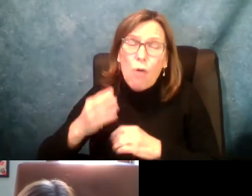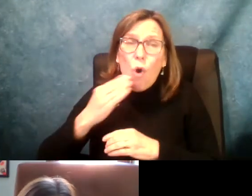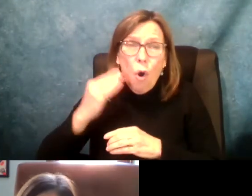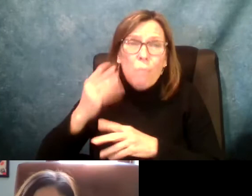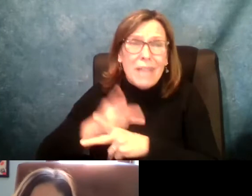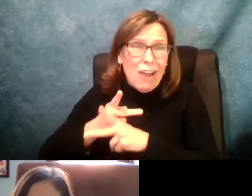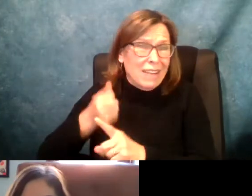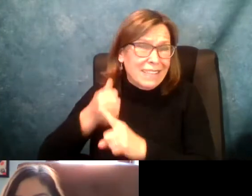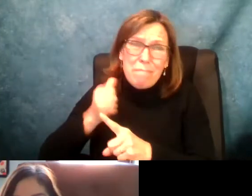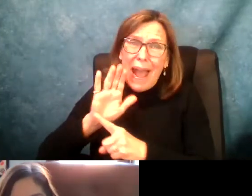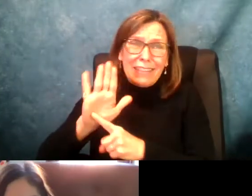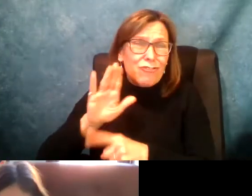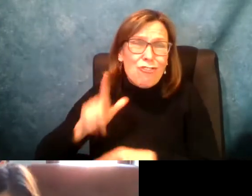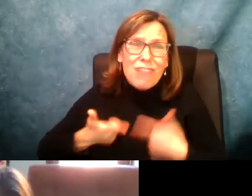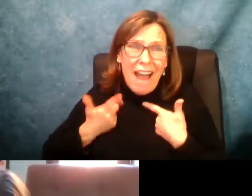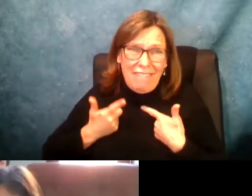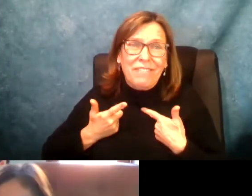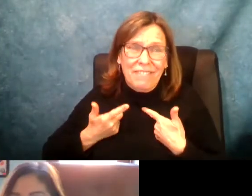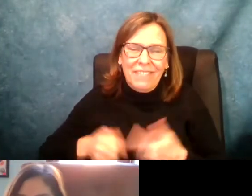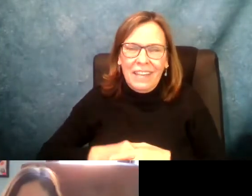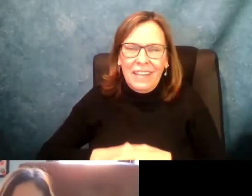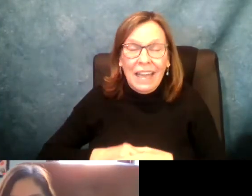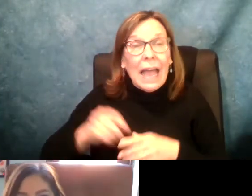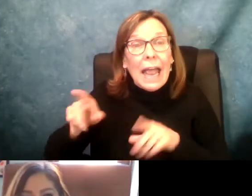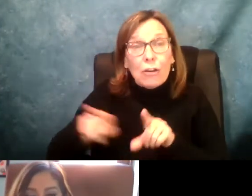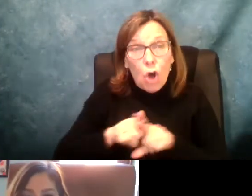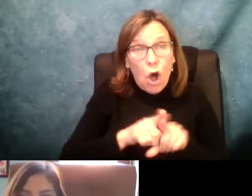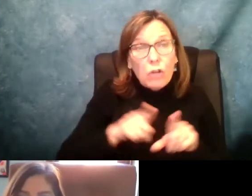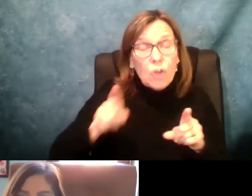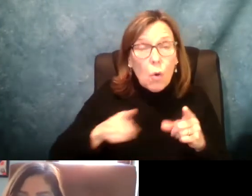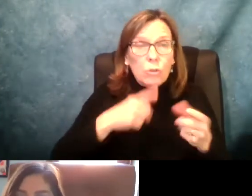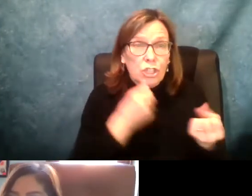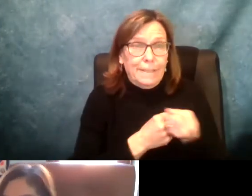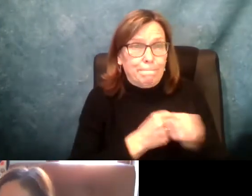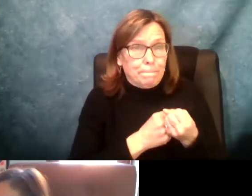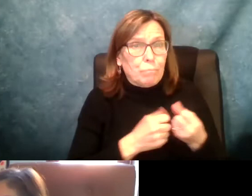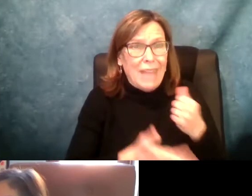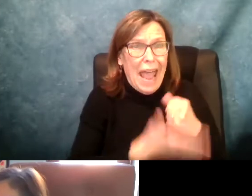a wonderful job telling her own care story and telling how